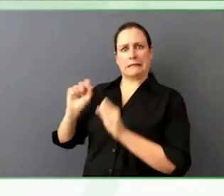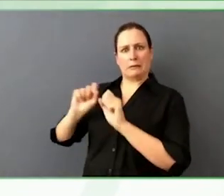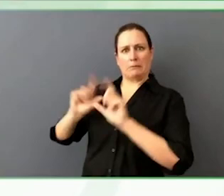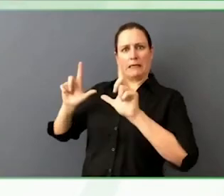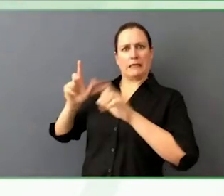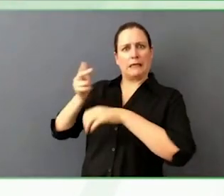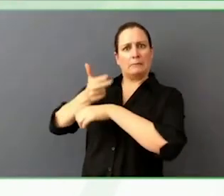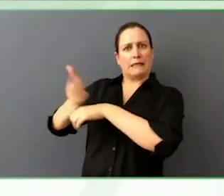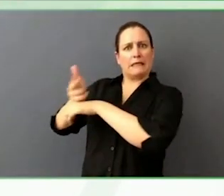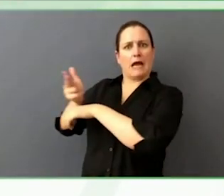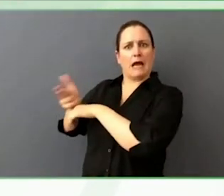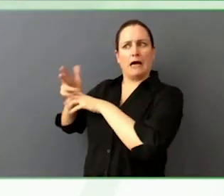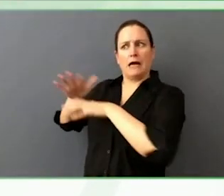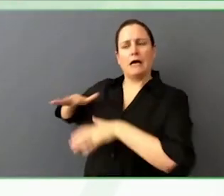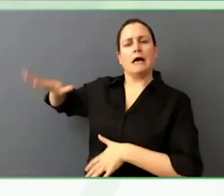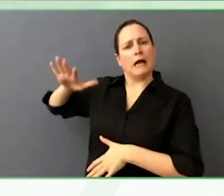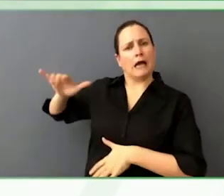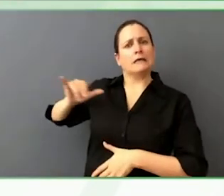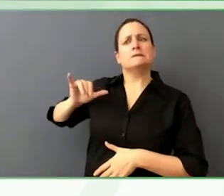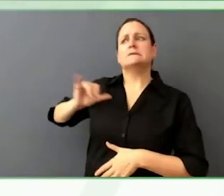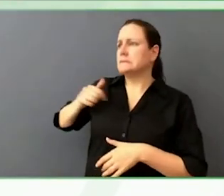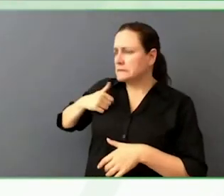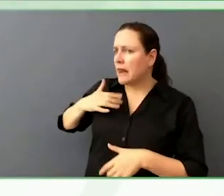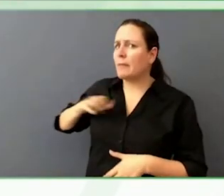That ever personally helped you on your accessibility journey?